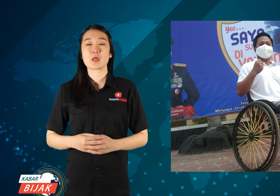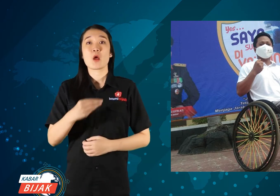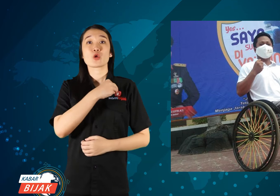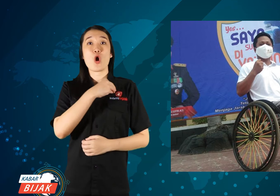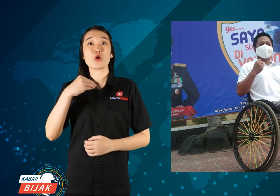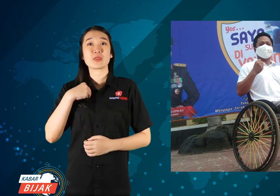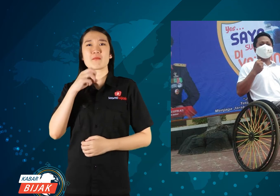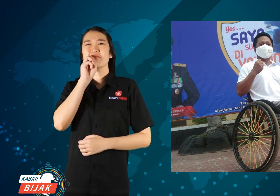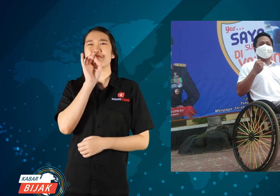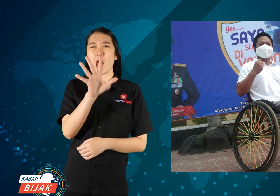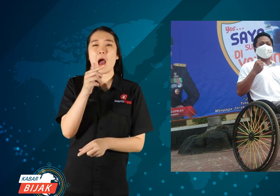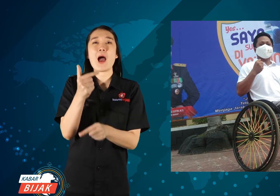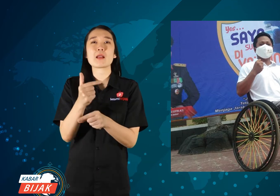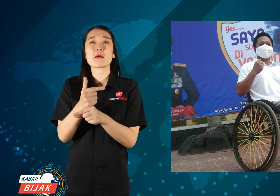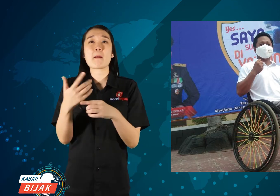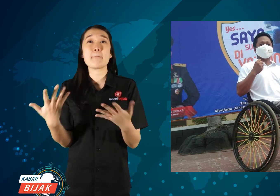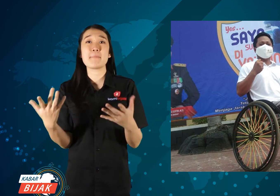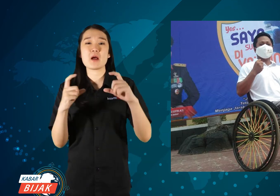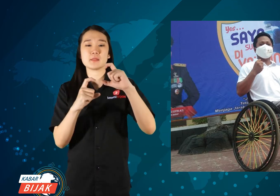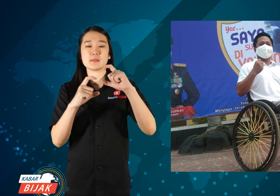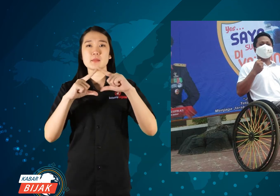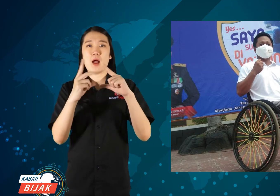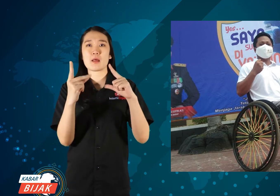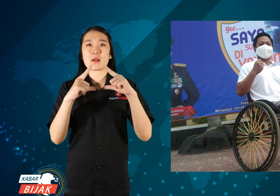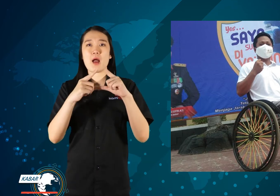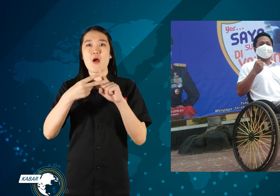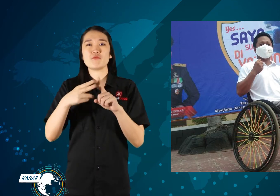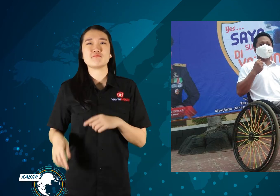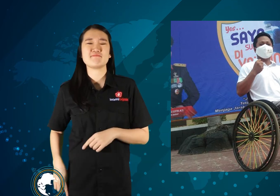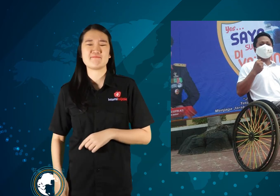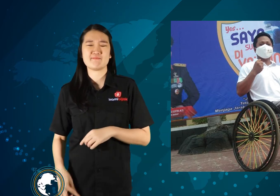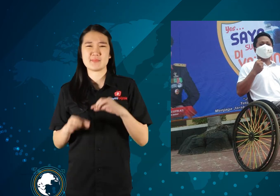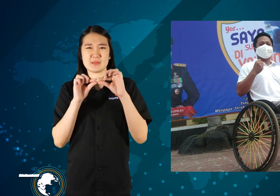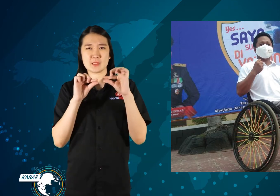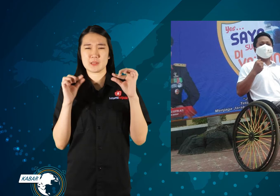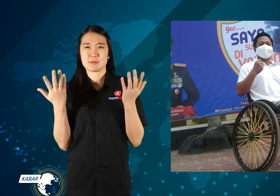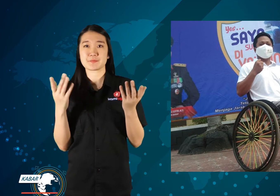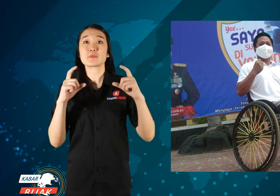The doctor ruled that the cause was a nerve problem.